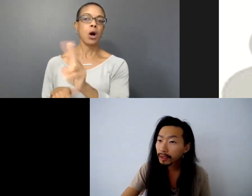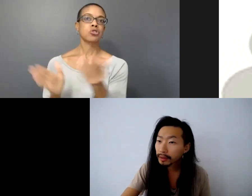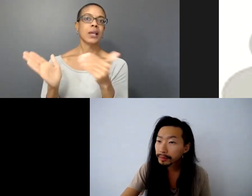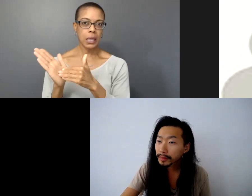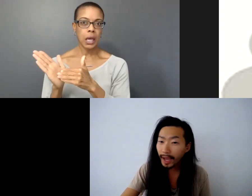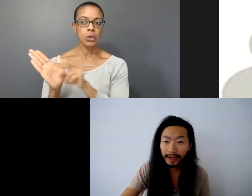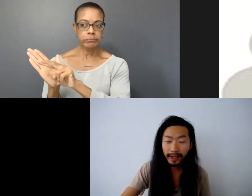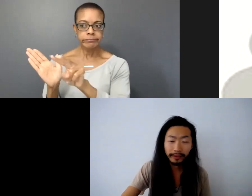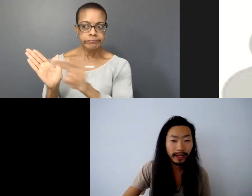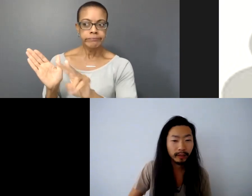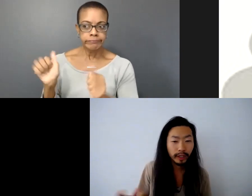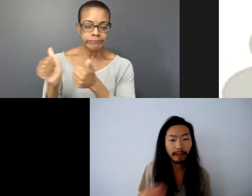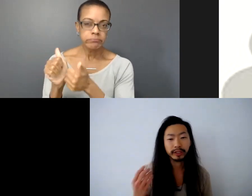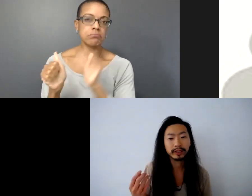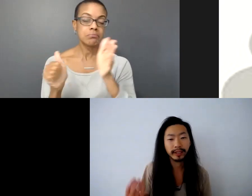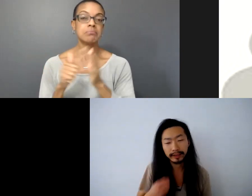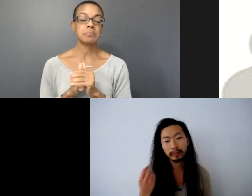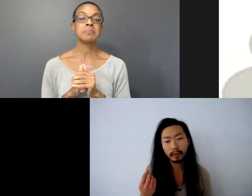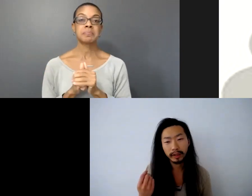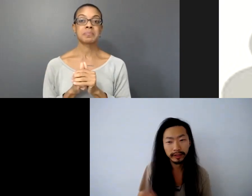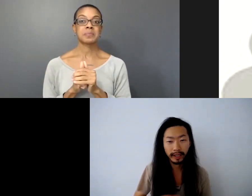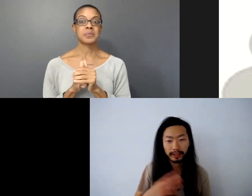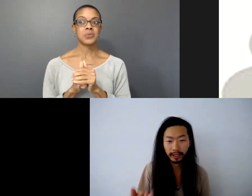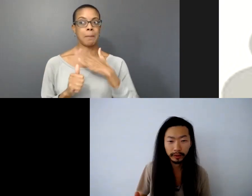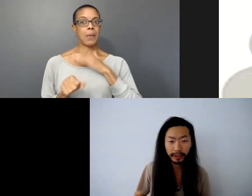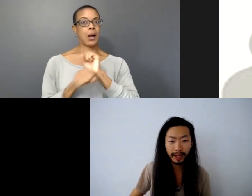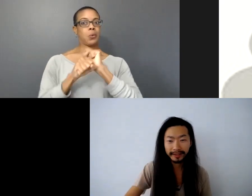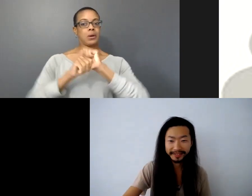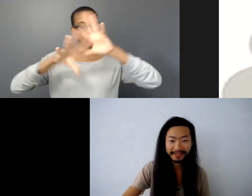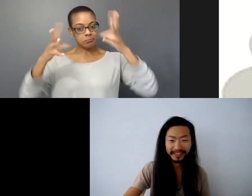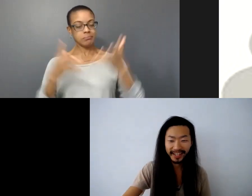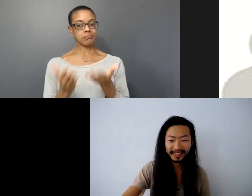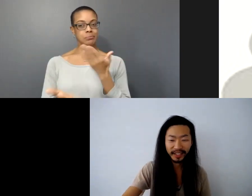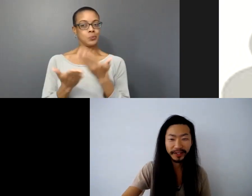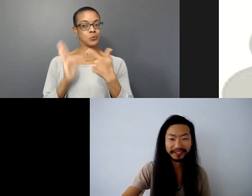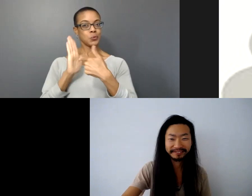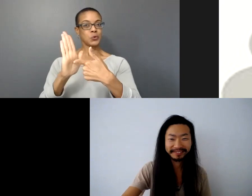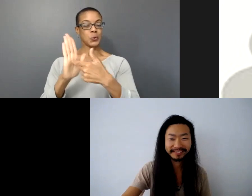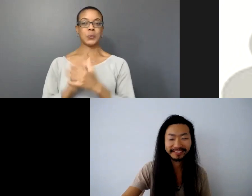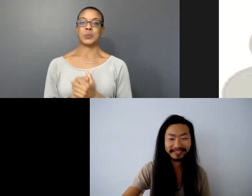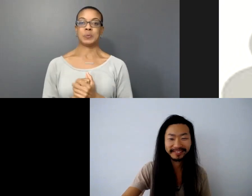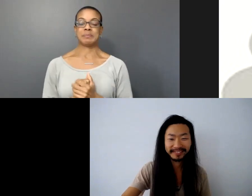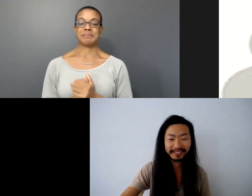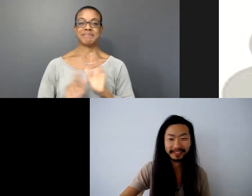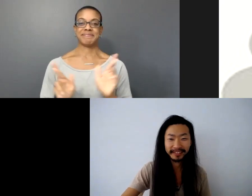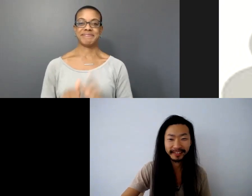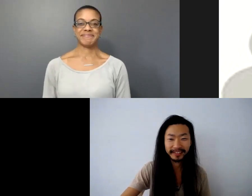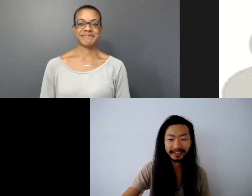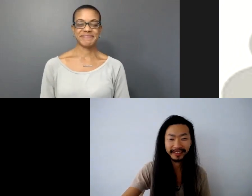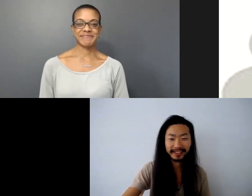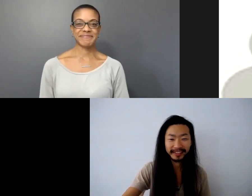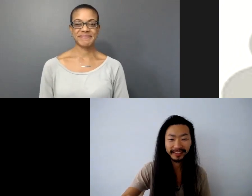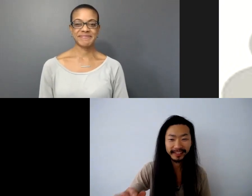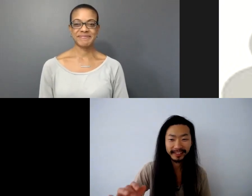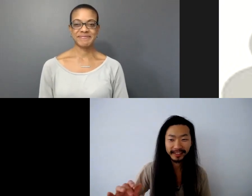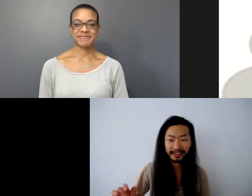Yeah and I think it really captures the essence of my work so I just like to share that okay